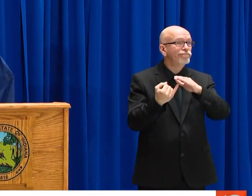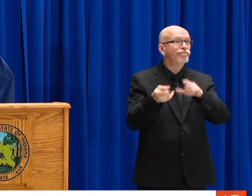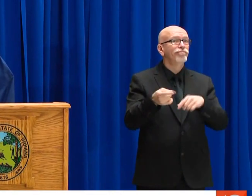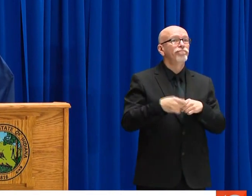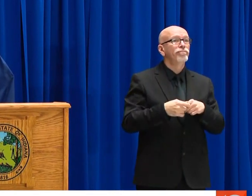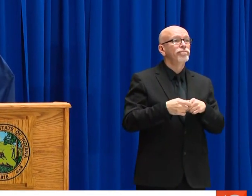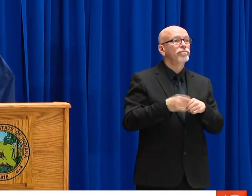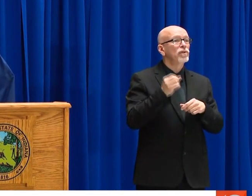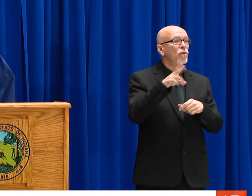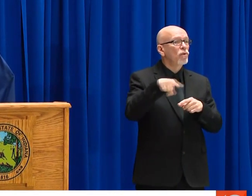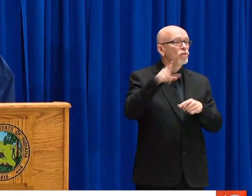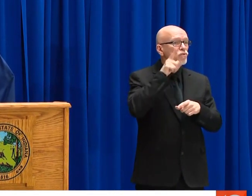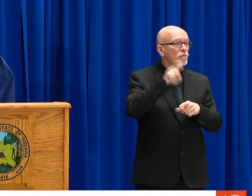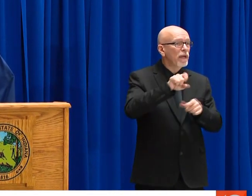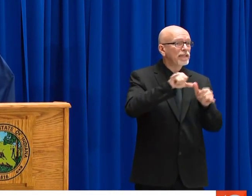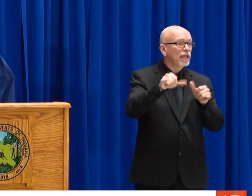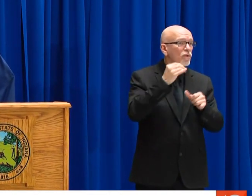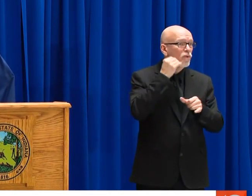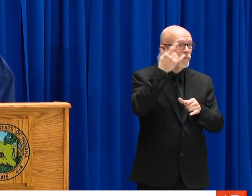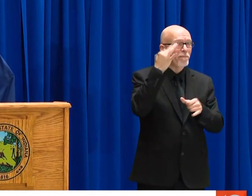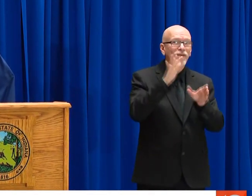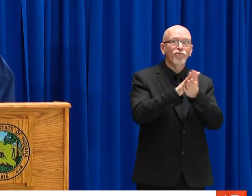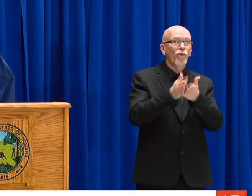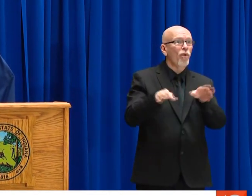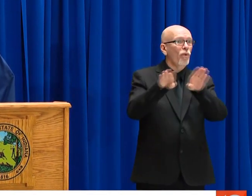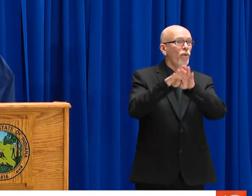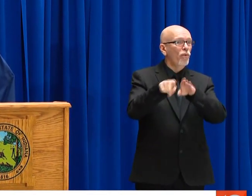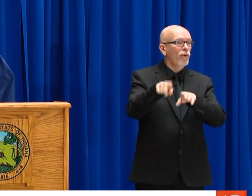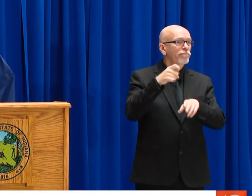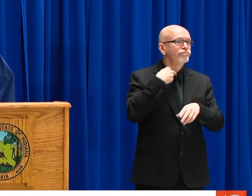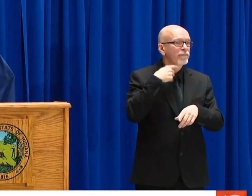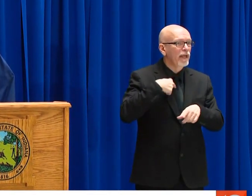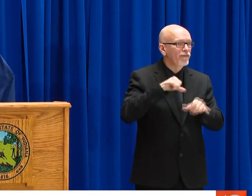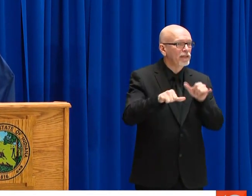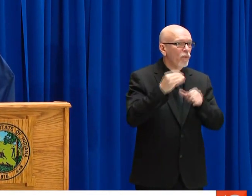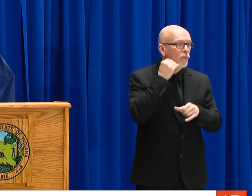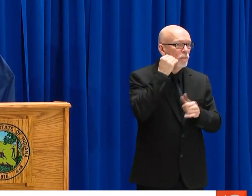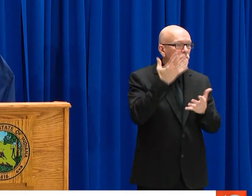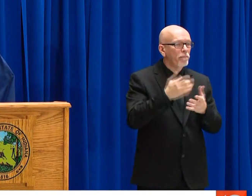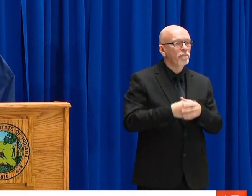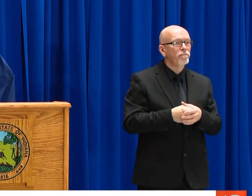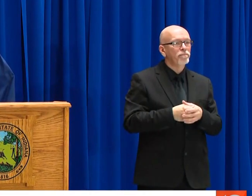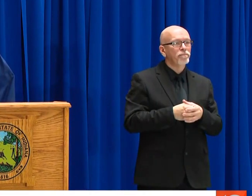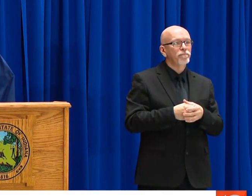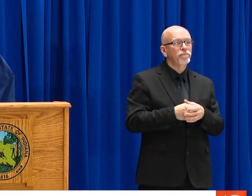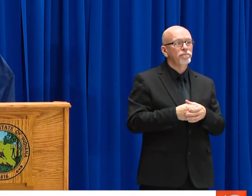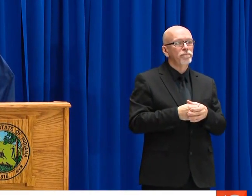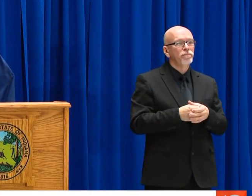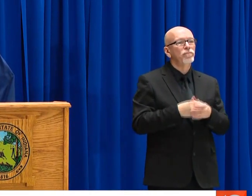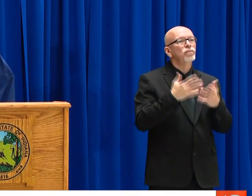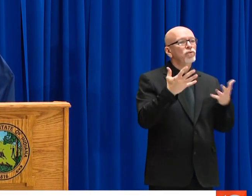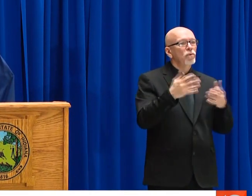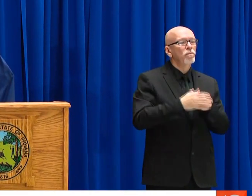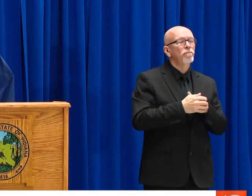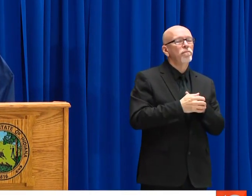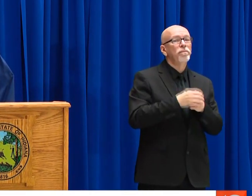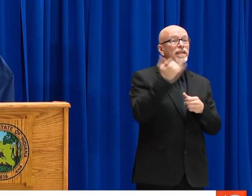SO NOW MORE HOOSIERS CAN QUALIFY LIKE THOSE WHO ARE QUAN TEENED AND THOSE INDIVIDUALS WHO MUST